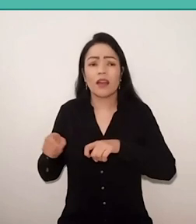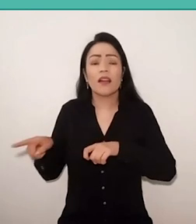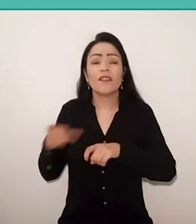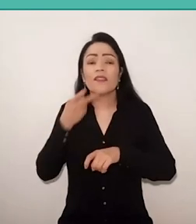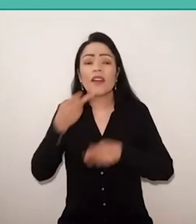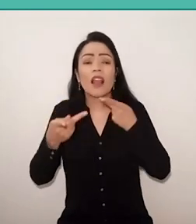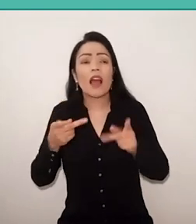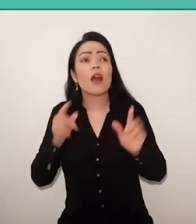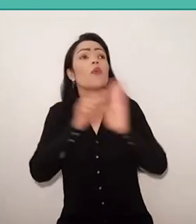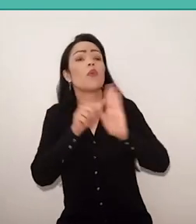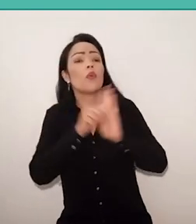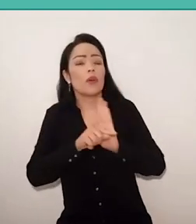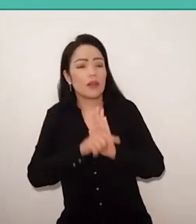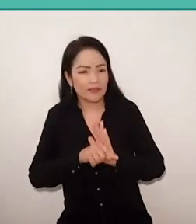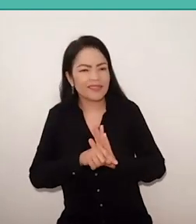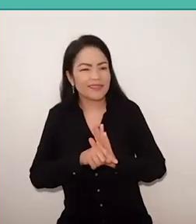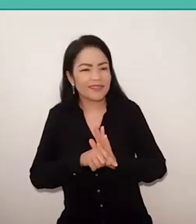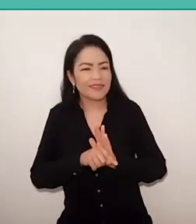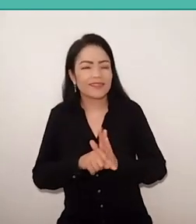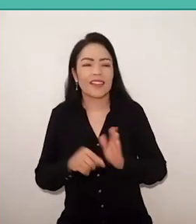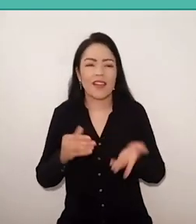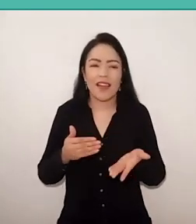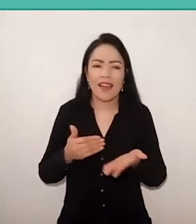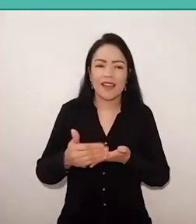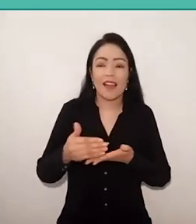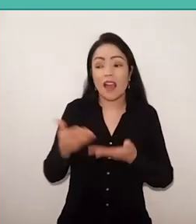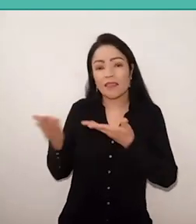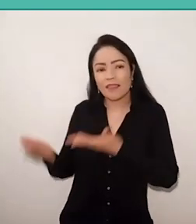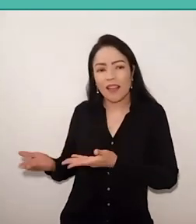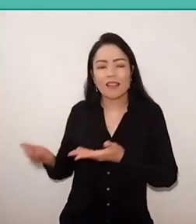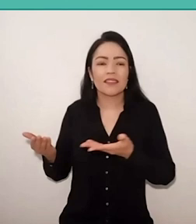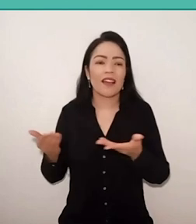So it's from them that we have to work